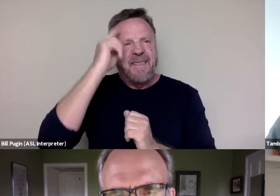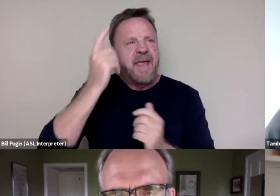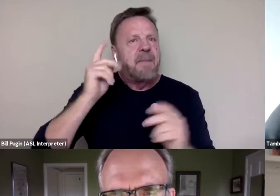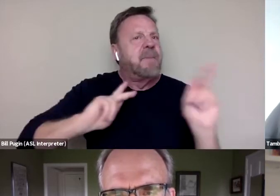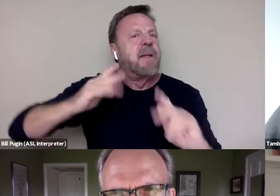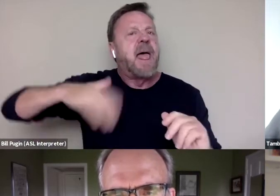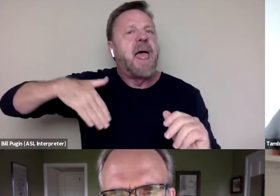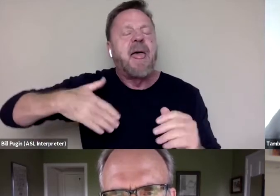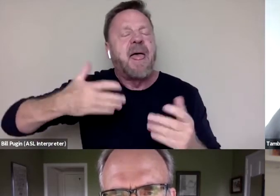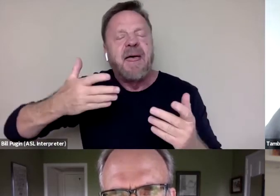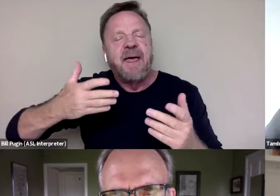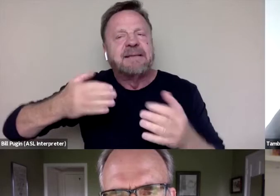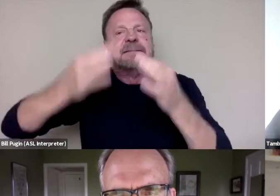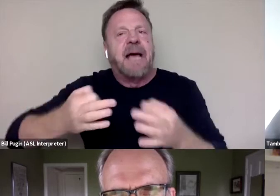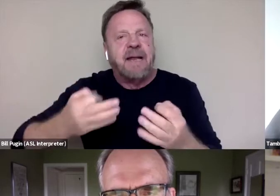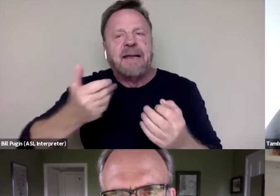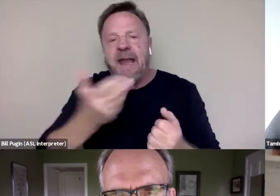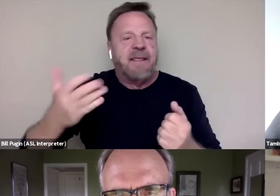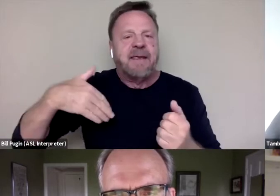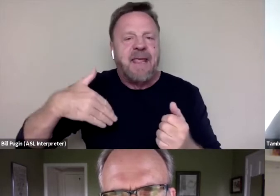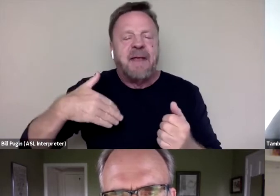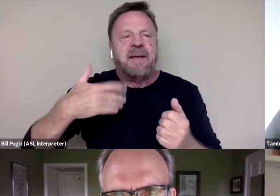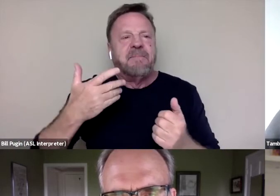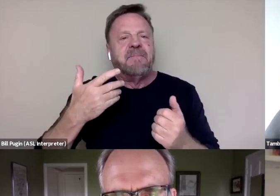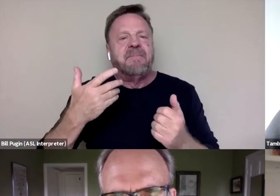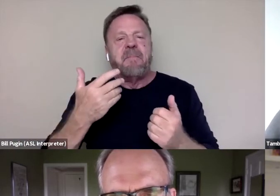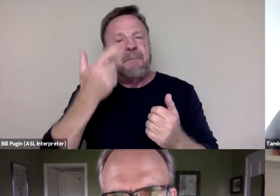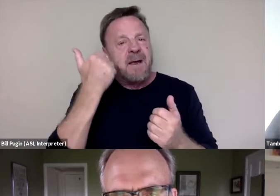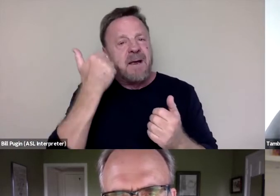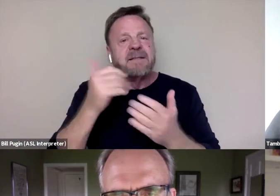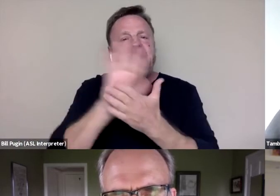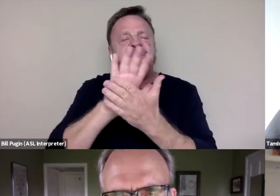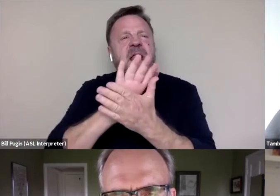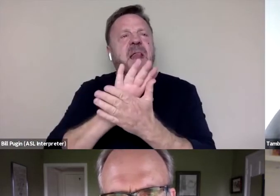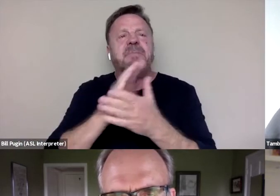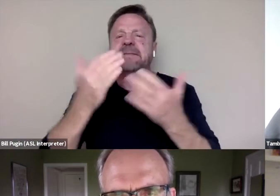because in some ways I think the film still needs room to breathe